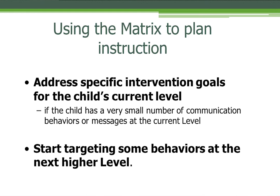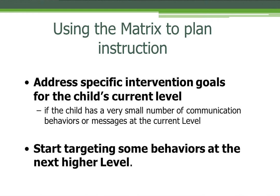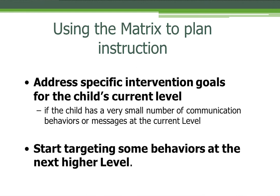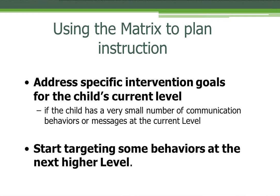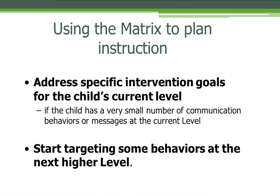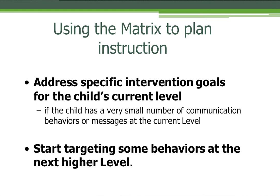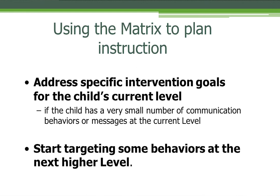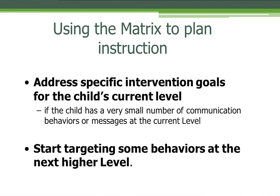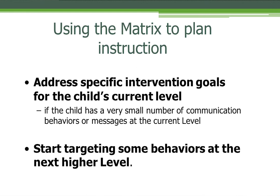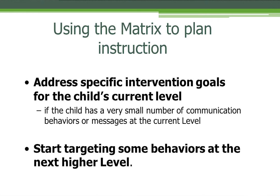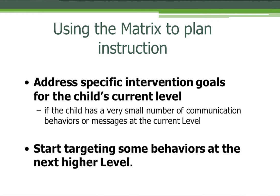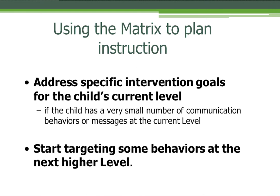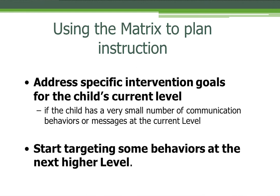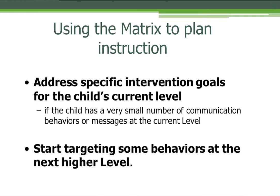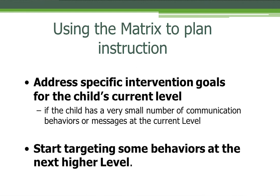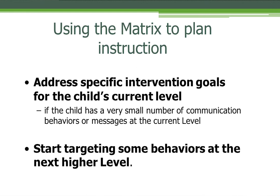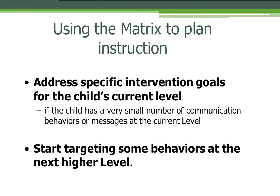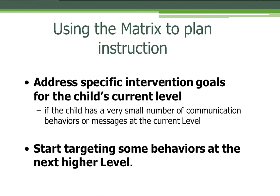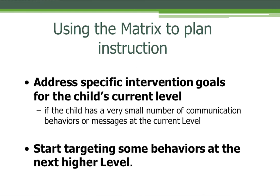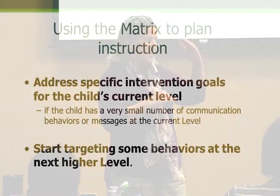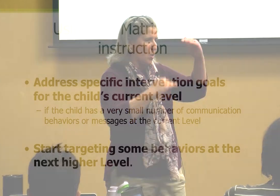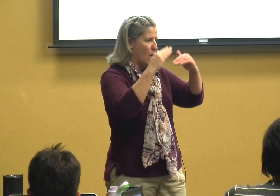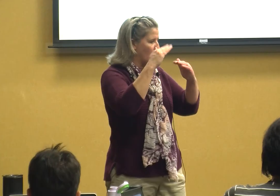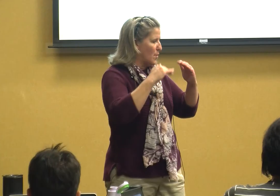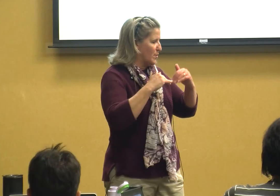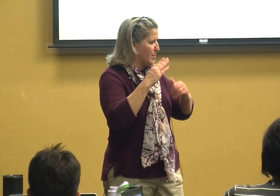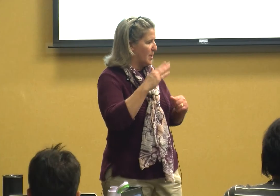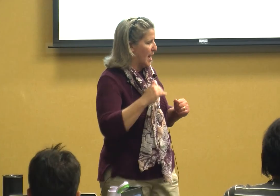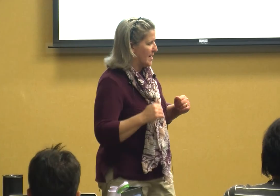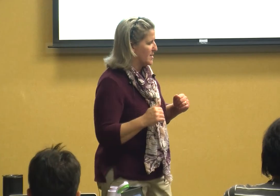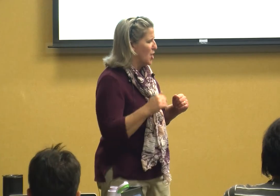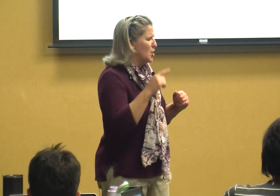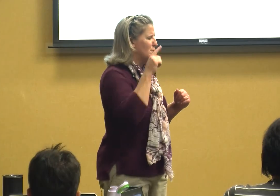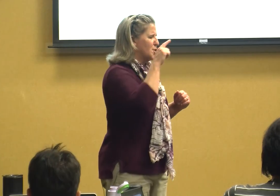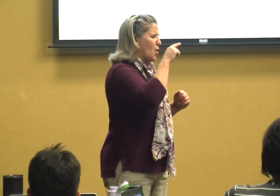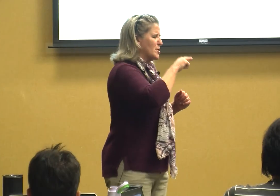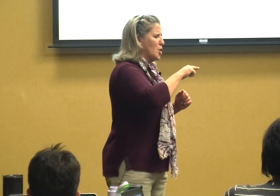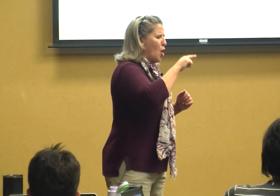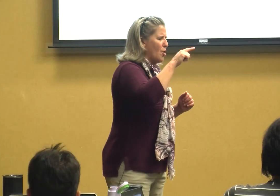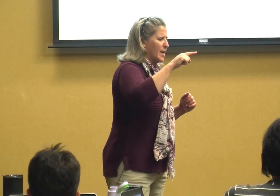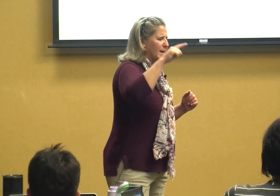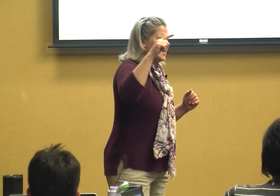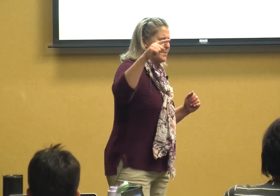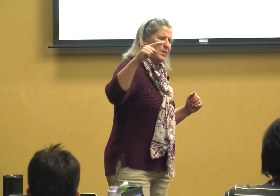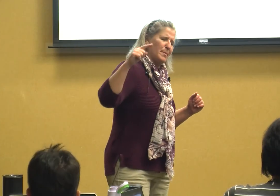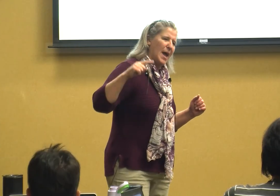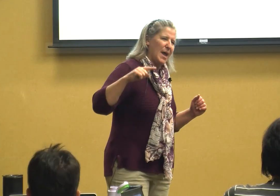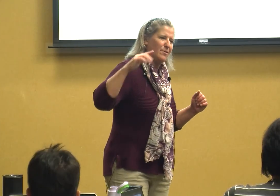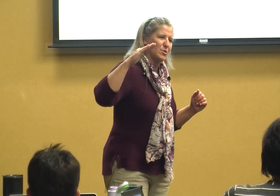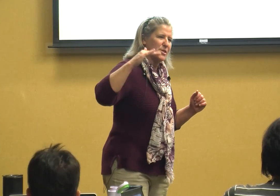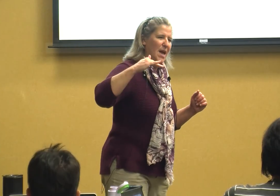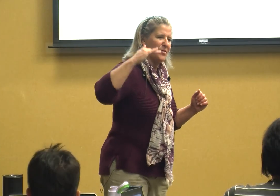that level sometimes they're all over the place you start targeting some of the behaviors at the